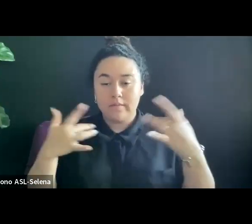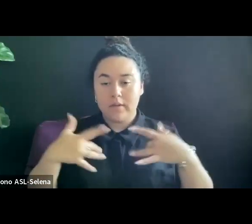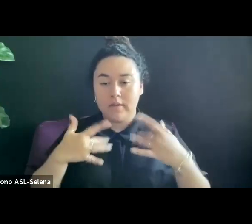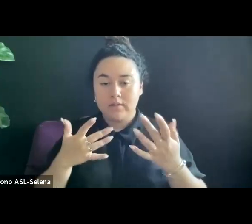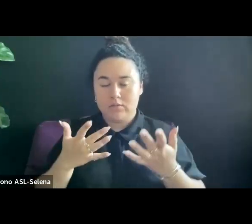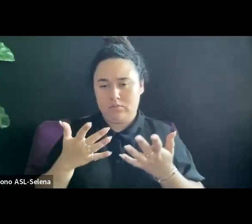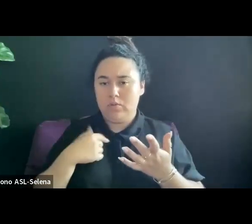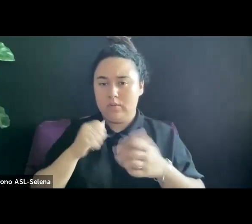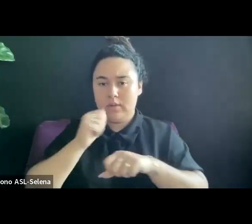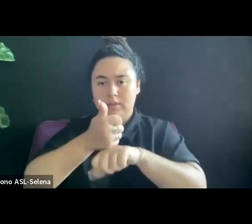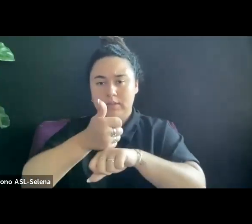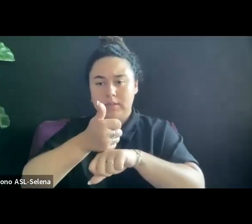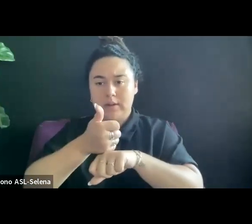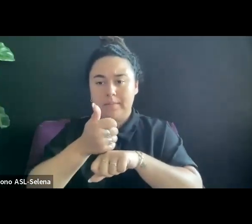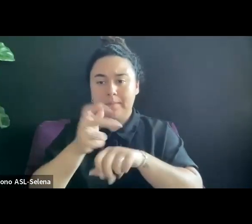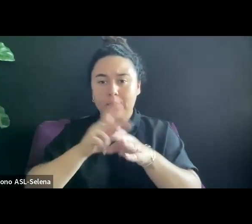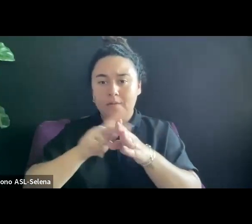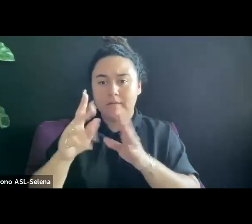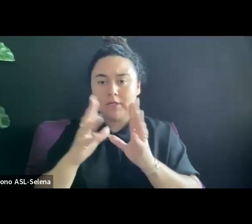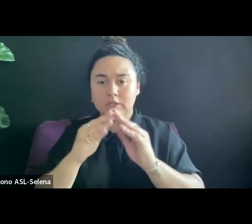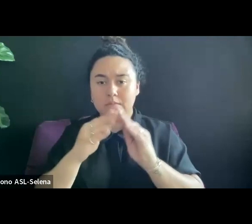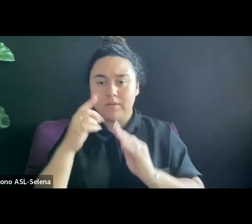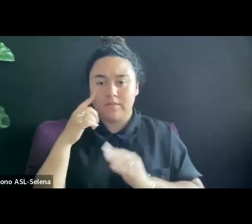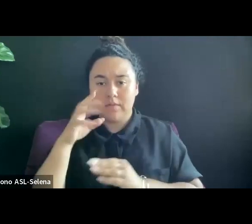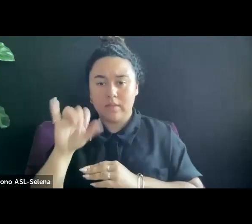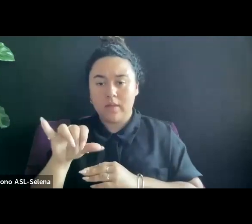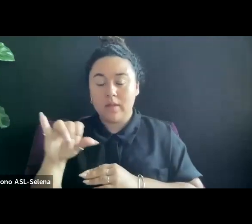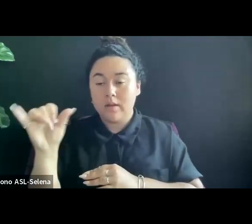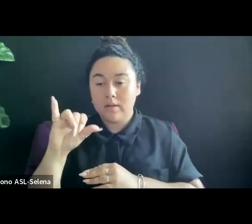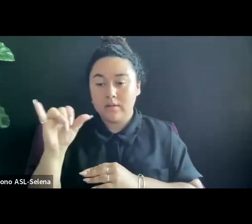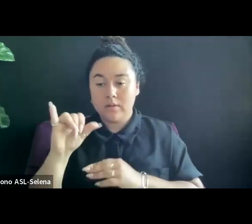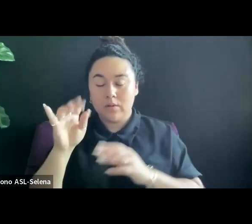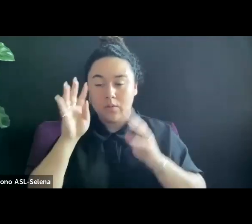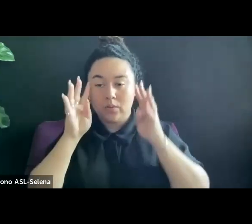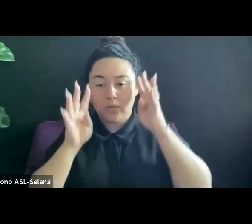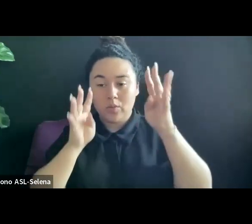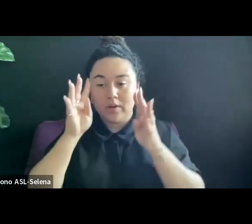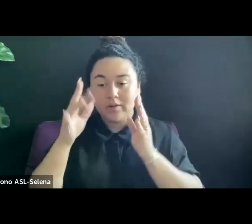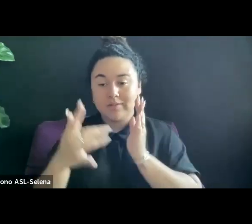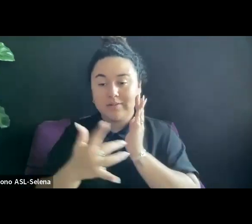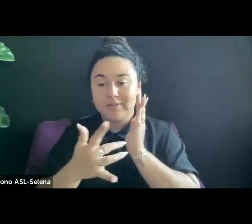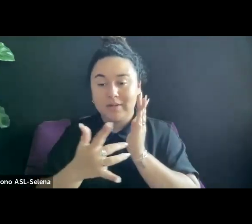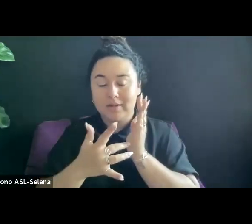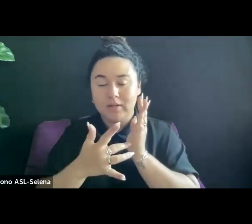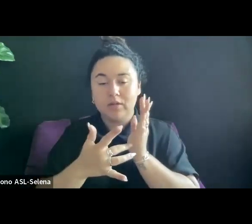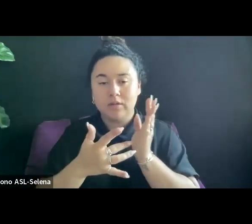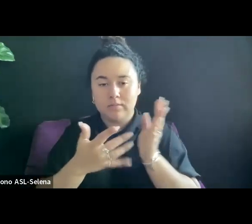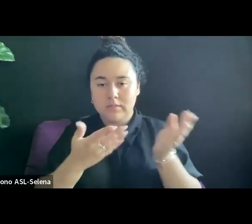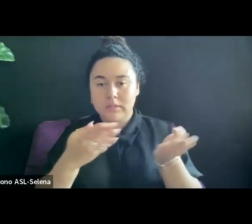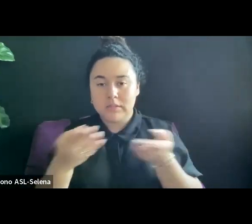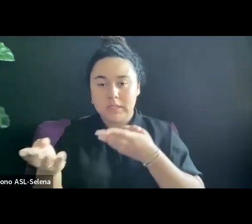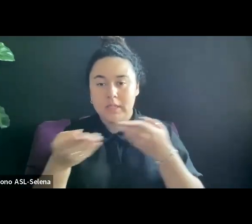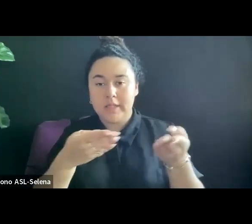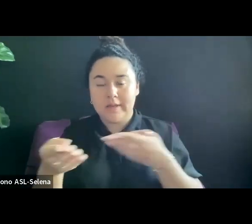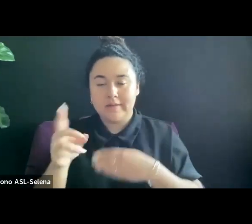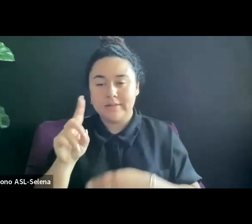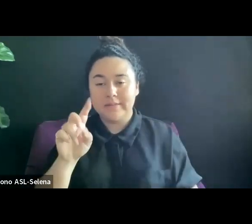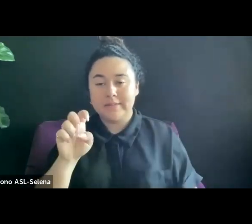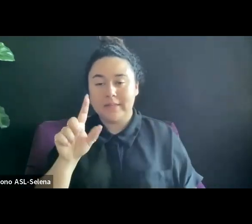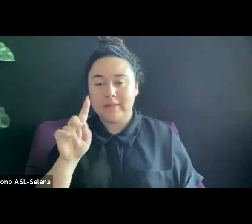PROFESSIONAL MEETINGS AND IN CREATING THE TECHNICAL DELIVERABLES NEEDED FOR GETTING YOUR CONTENT OUT.